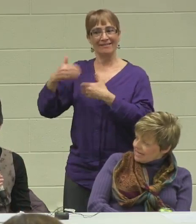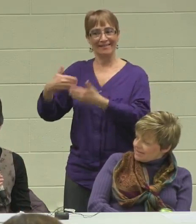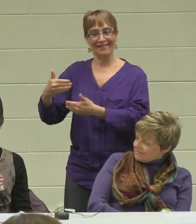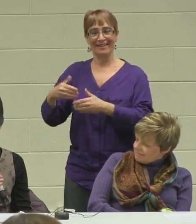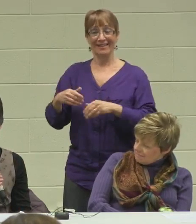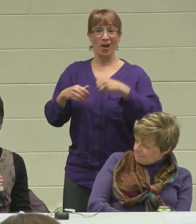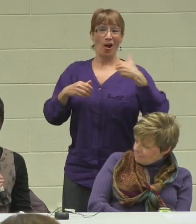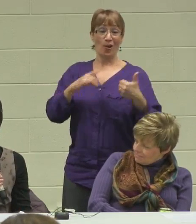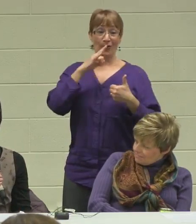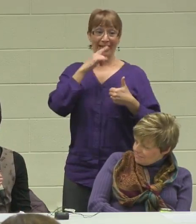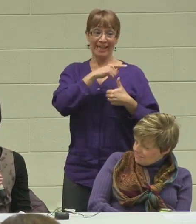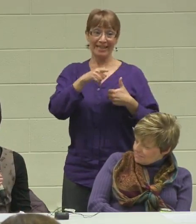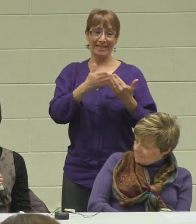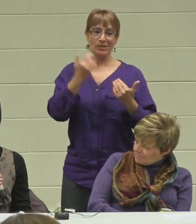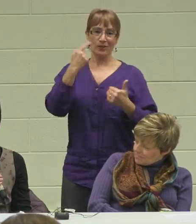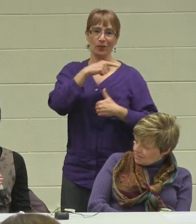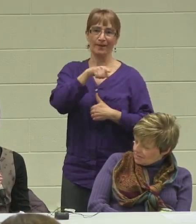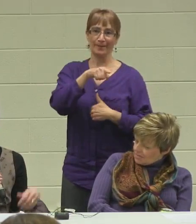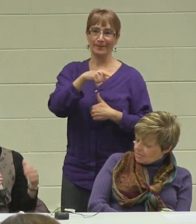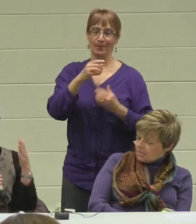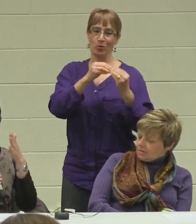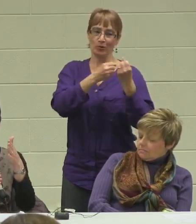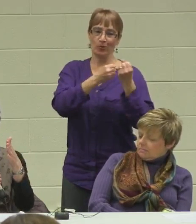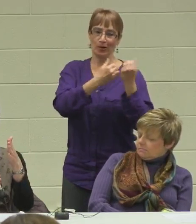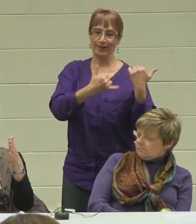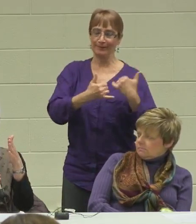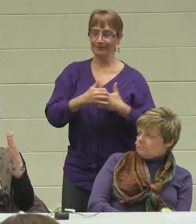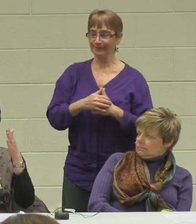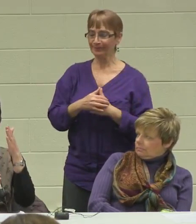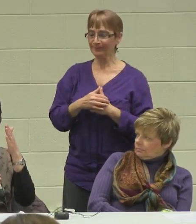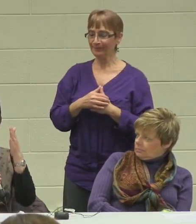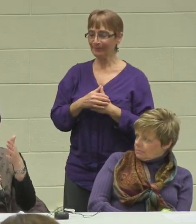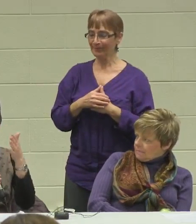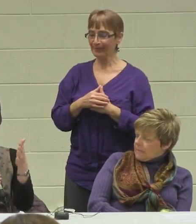have it today. But I didn't know, I didn't understand